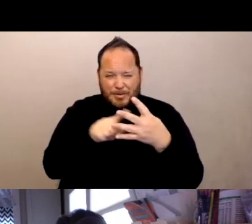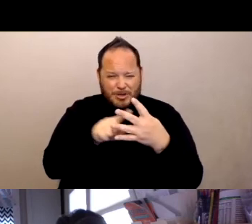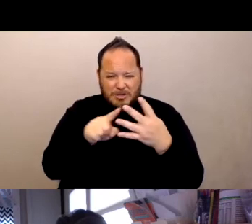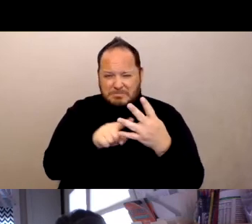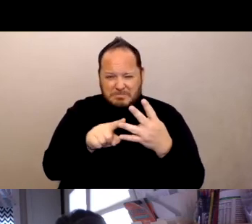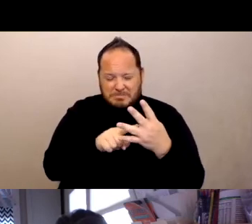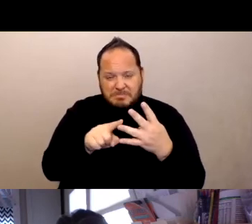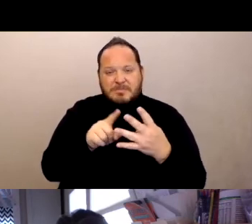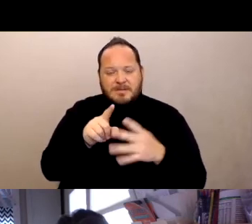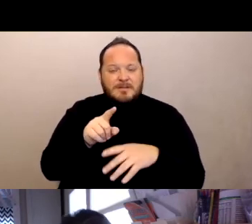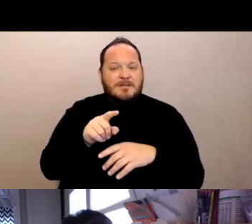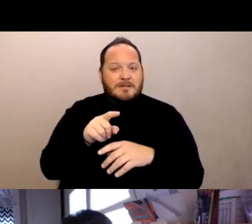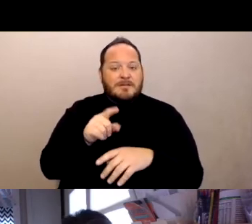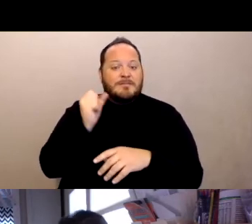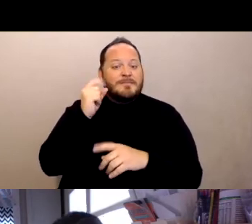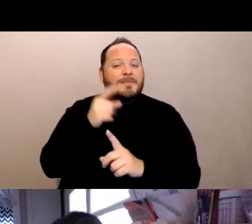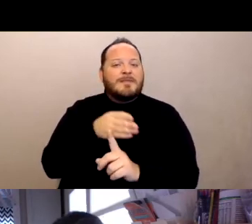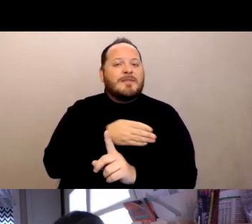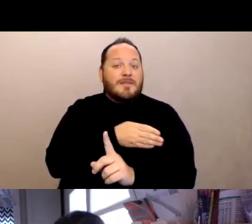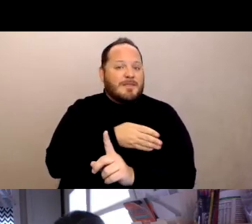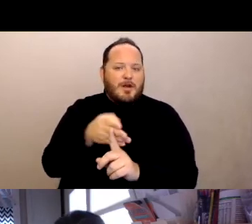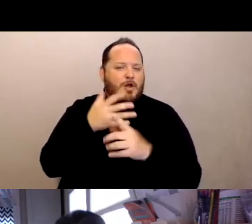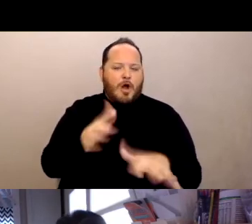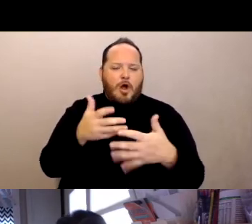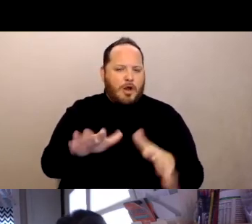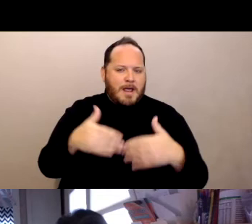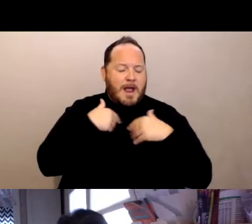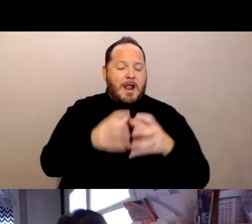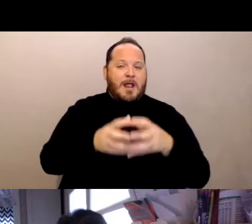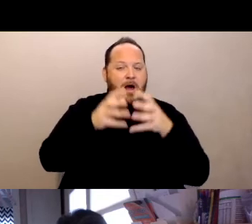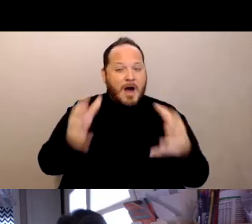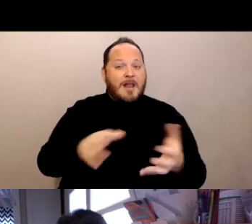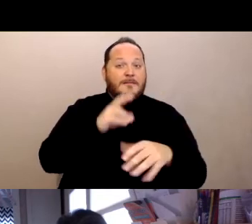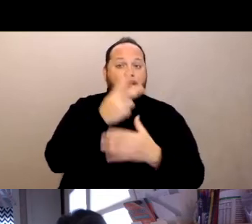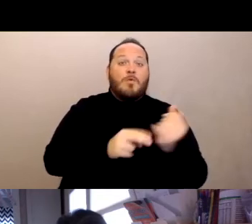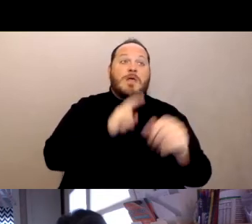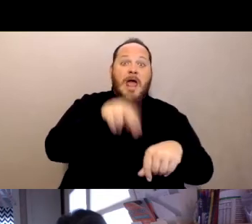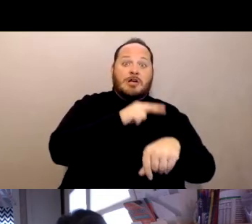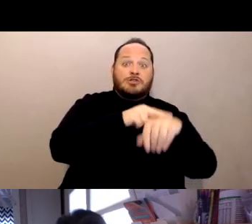there had already been a lot of national and statewide discussions from public health experts